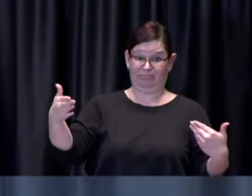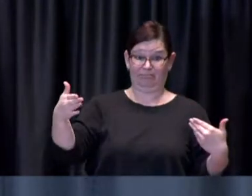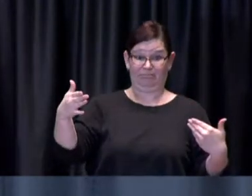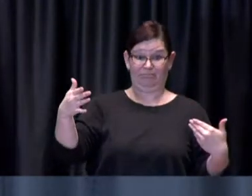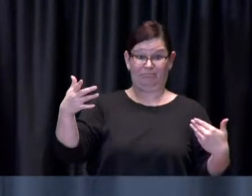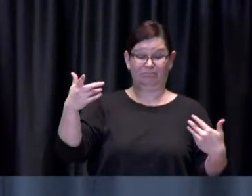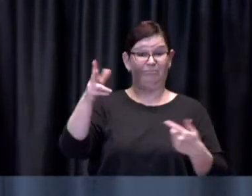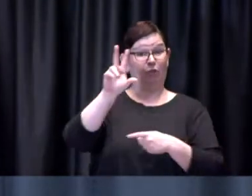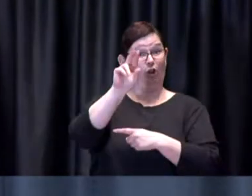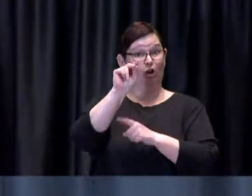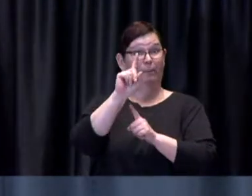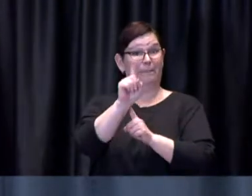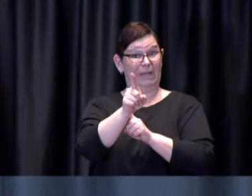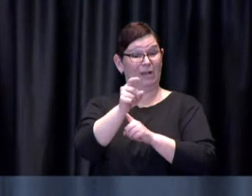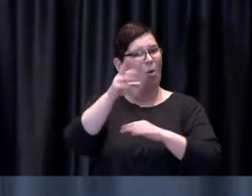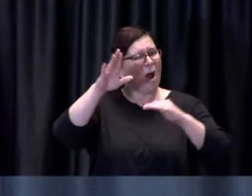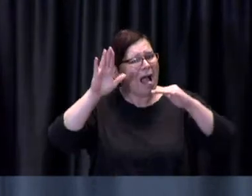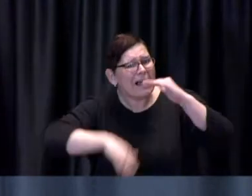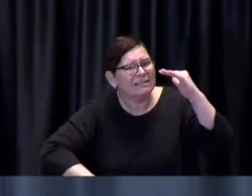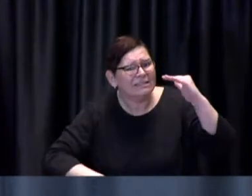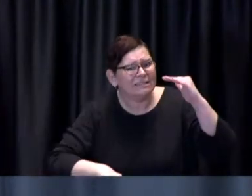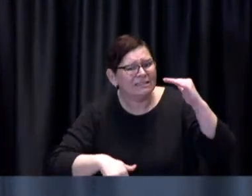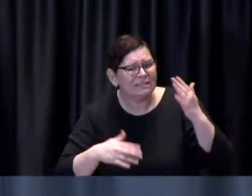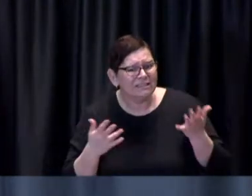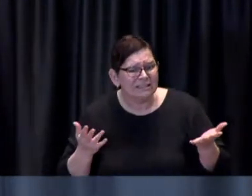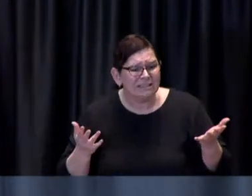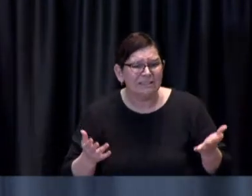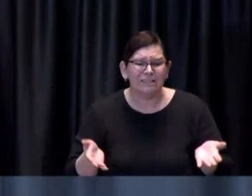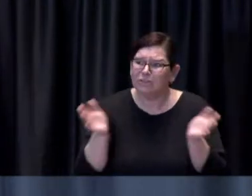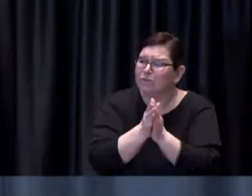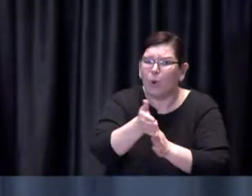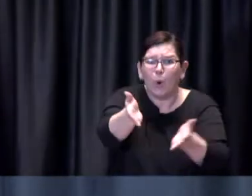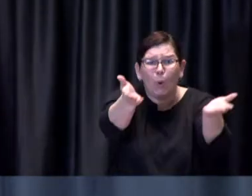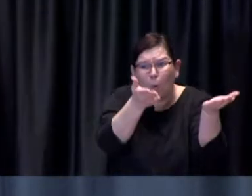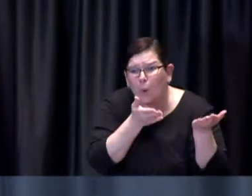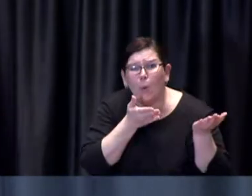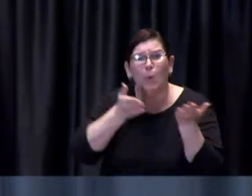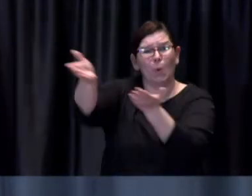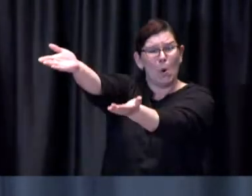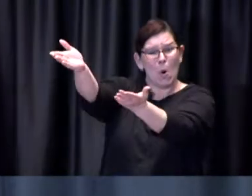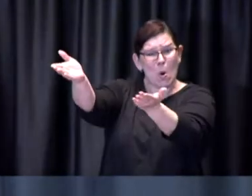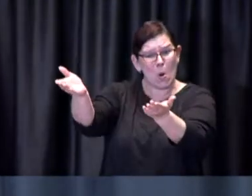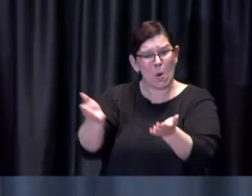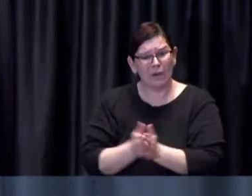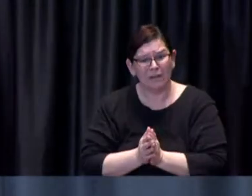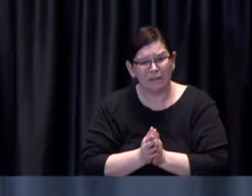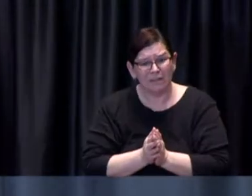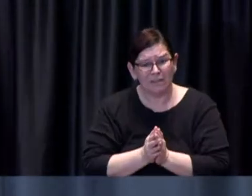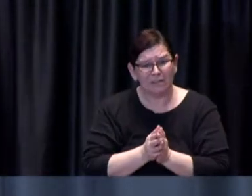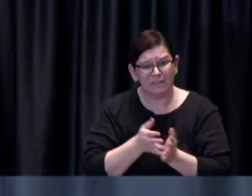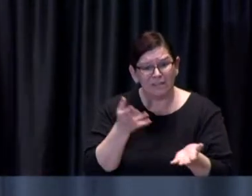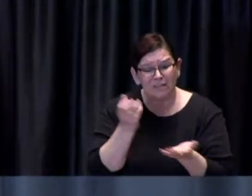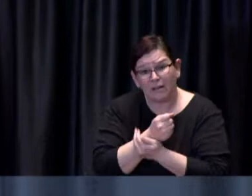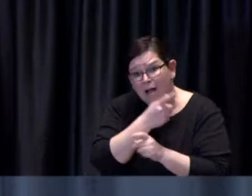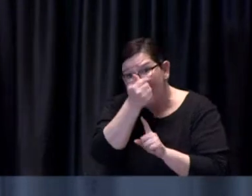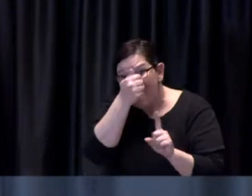so I just I really encourage people if you are eligible if you were born in 1951 or earlier and you have